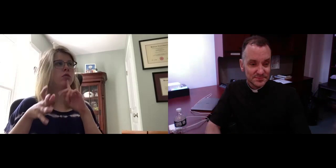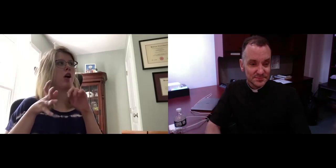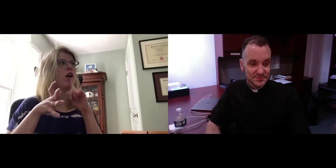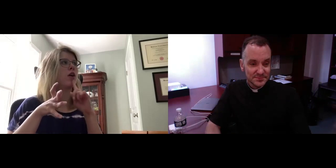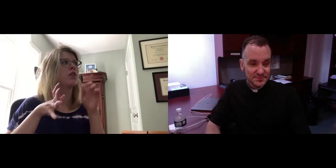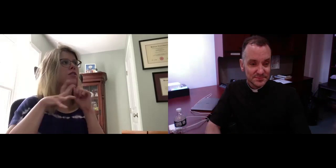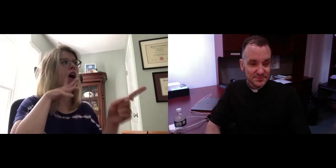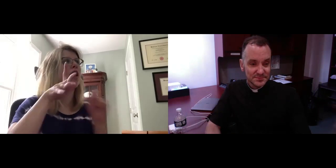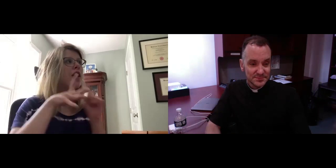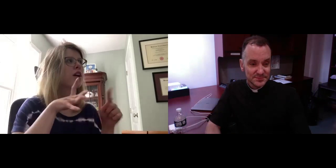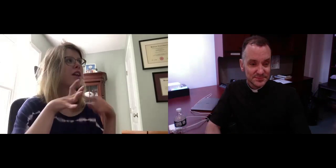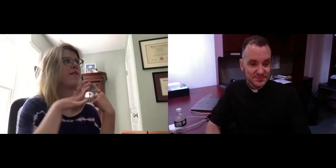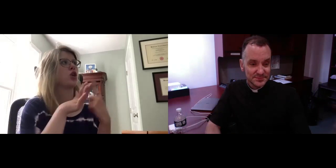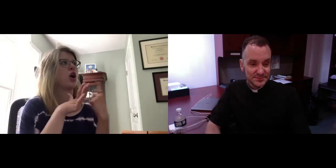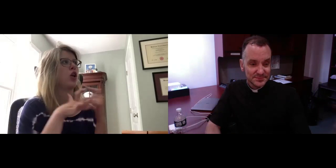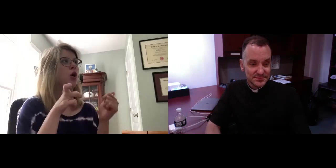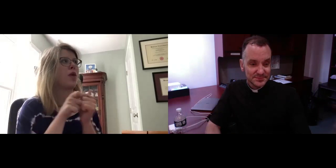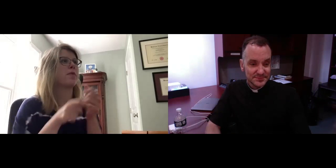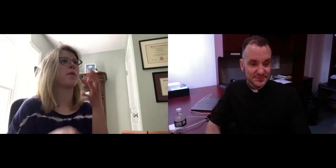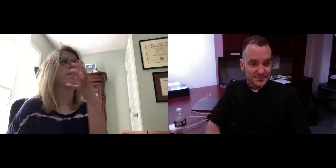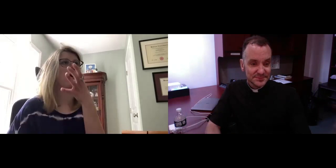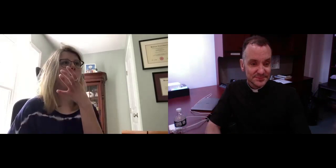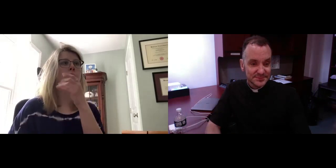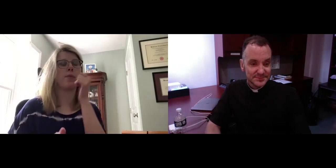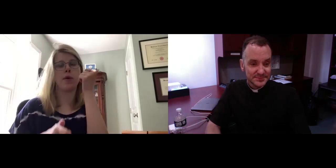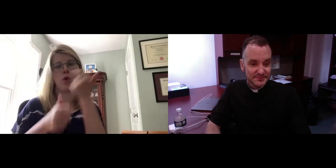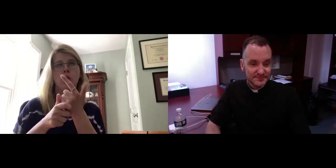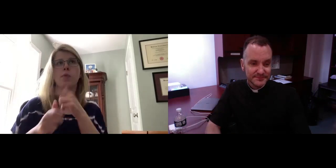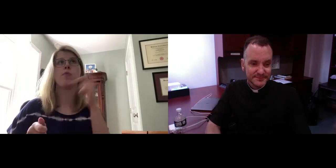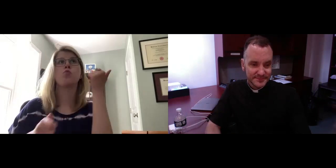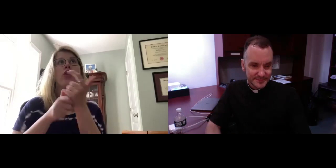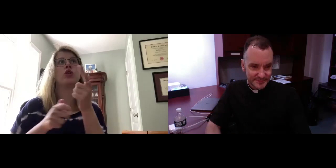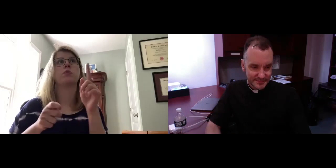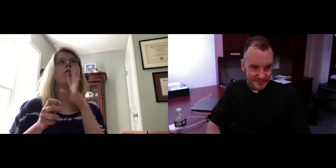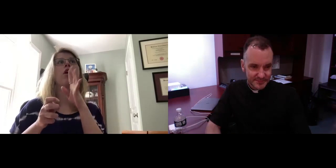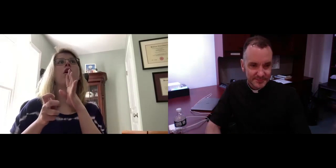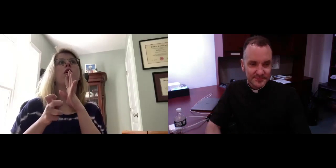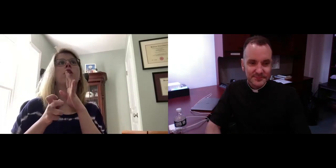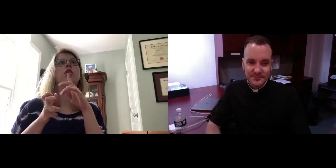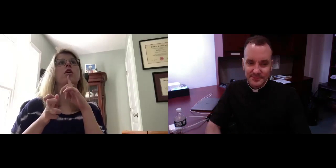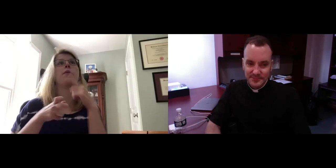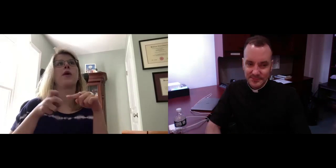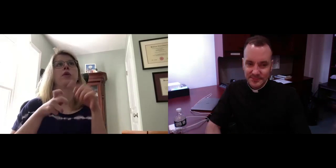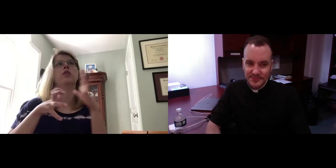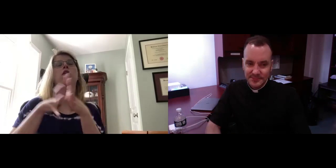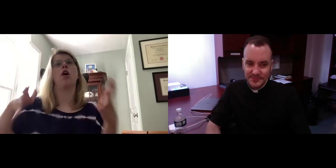the article I read about the importance of dialogue. And I was talking about this